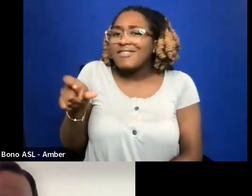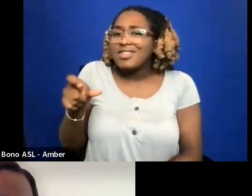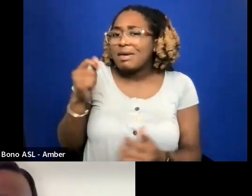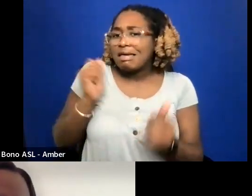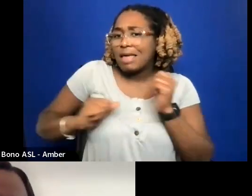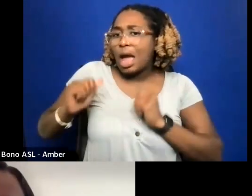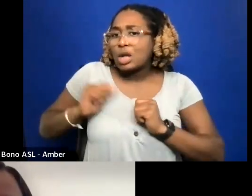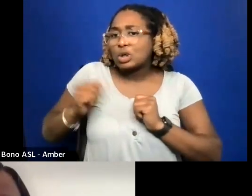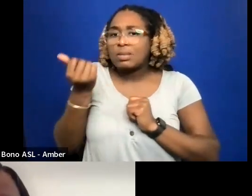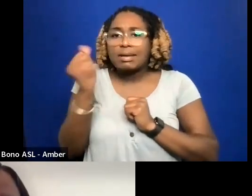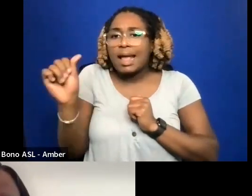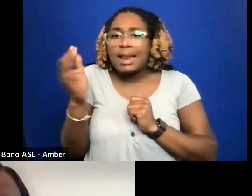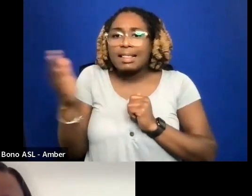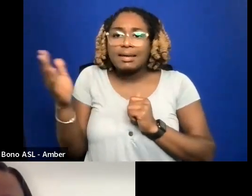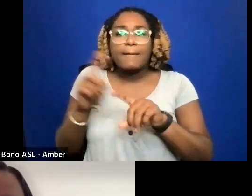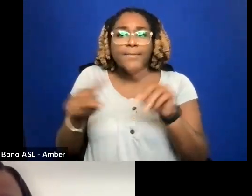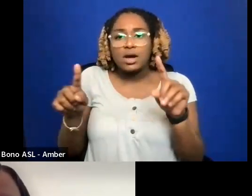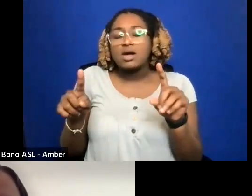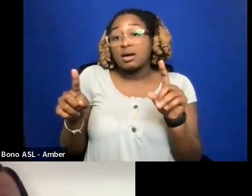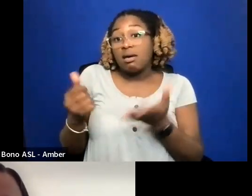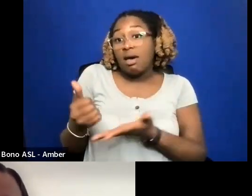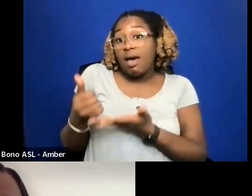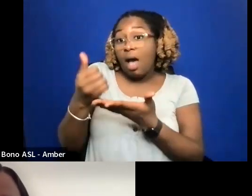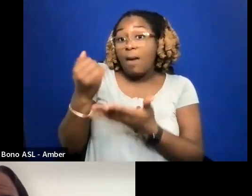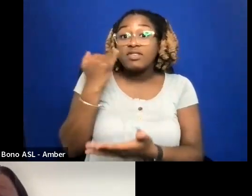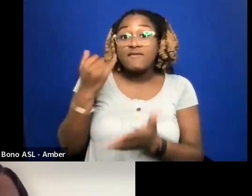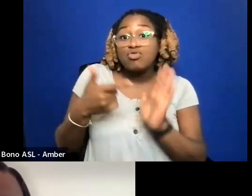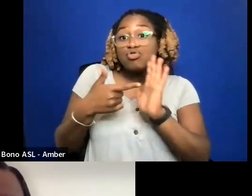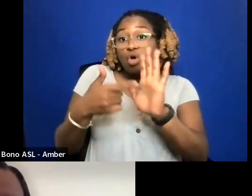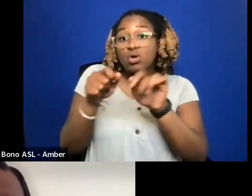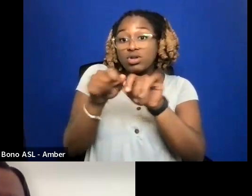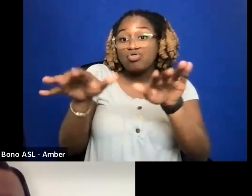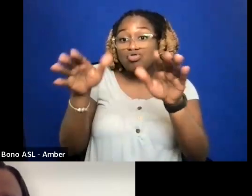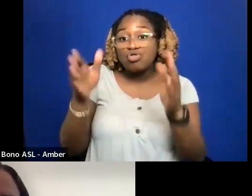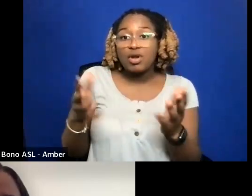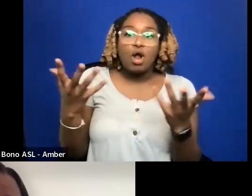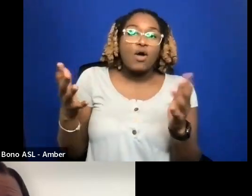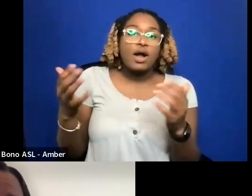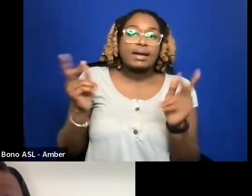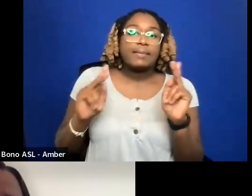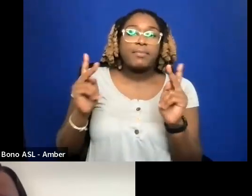IT USUALLY HELPS IF YOU SHOW A DISTRIBUTOR THAT ALREADY PEOPLE WAITING TO SEE YOUR FILM.